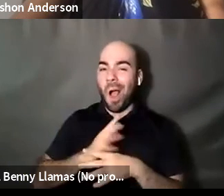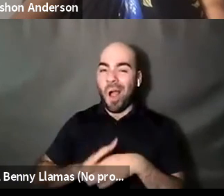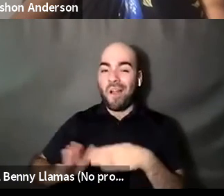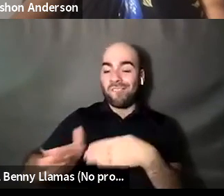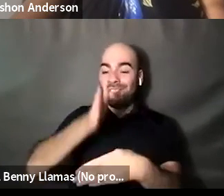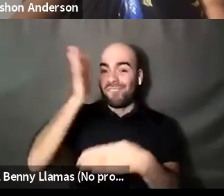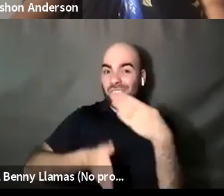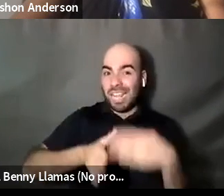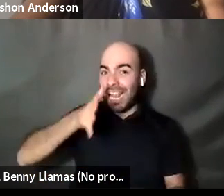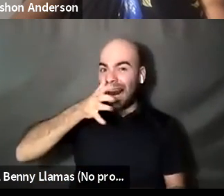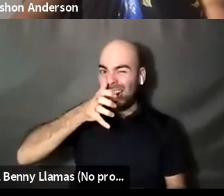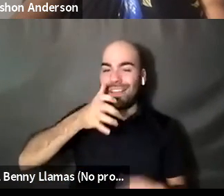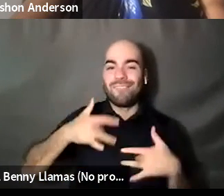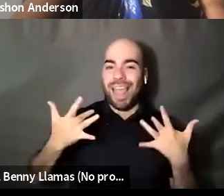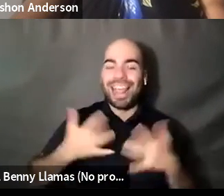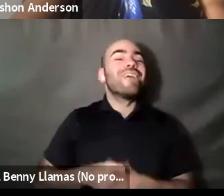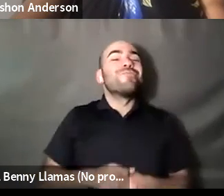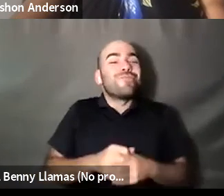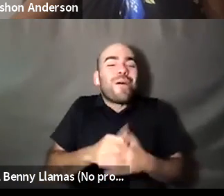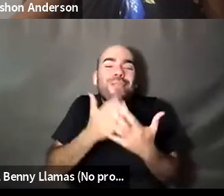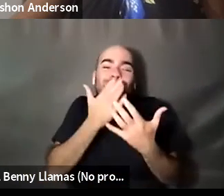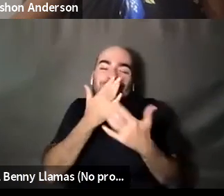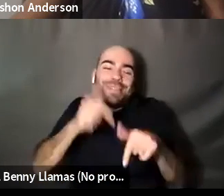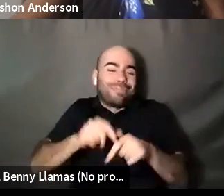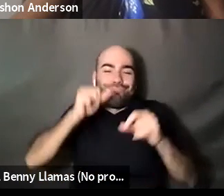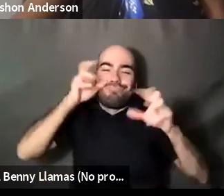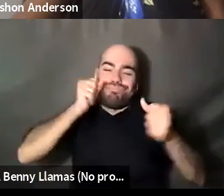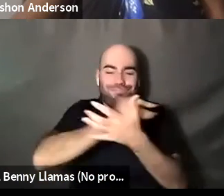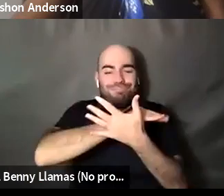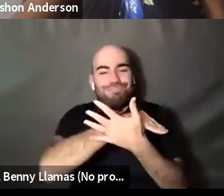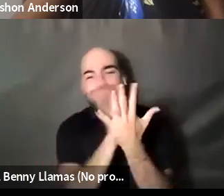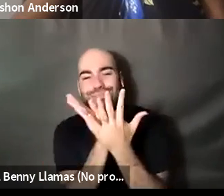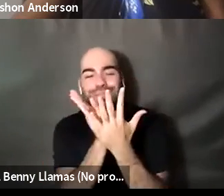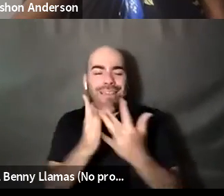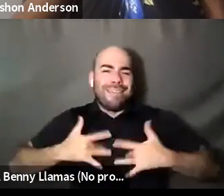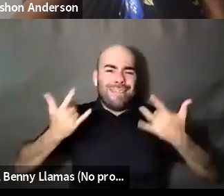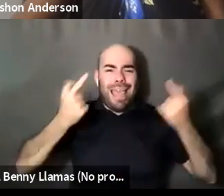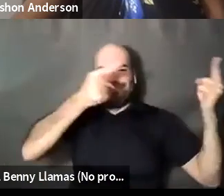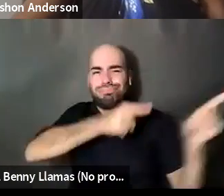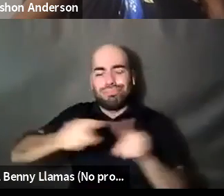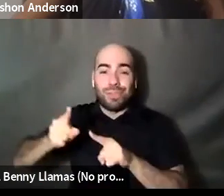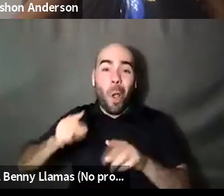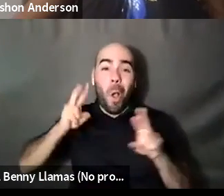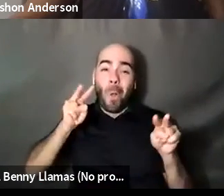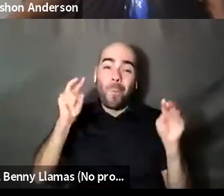William Johnson He?Him: This has been a fantastic series, and we hope to do more work like this in the future. So thank you everyone. Have a good night.